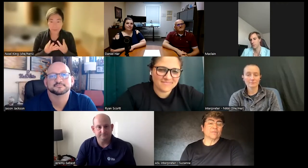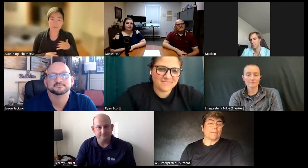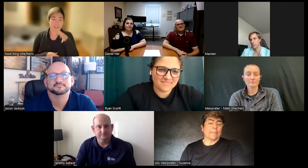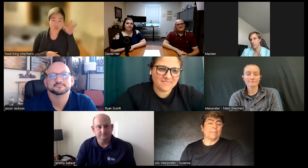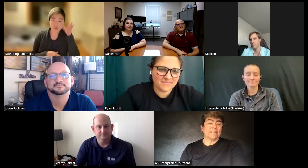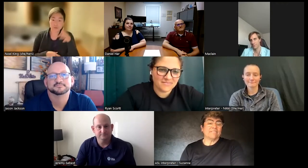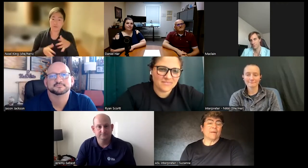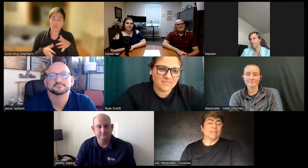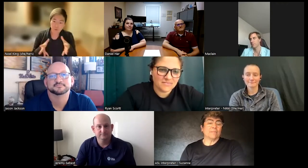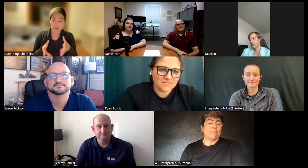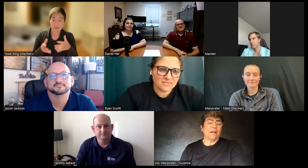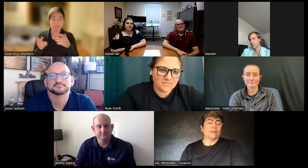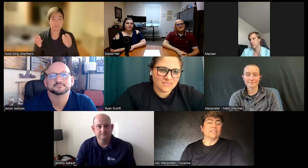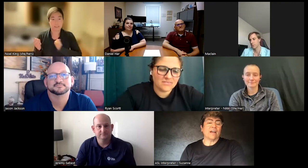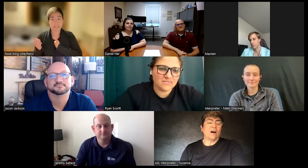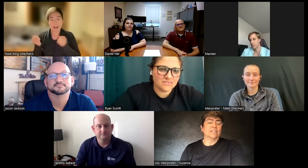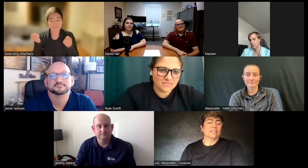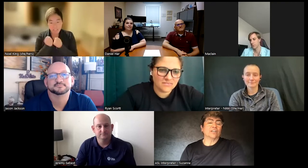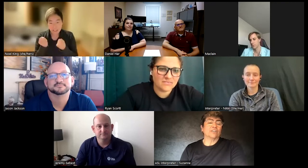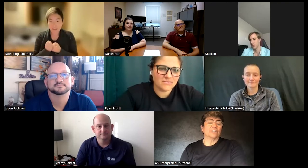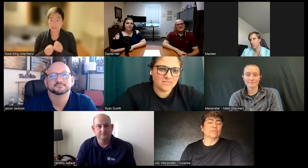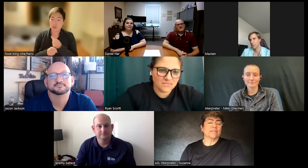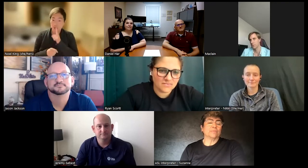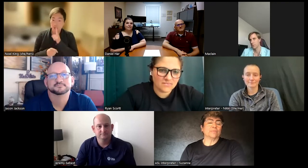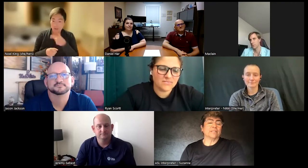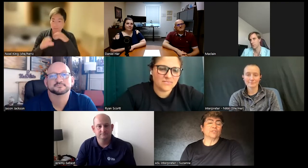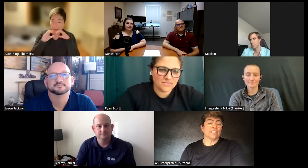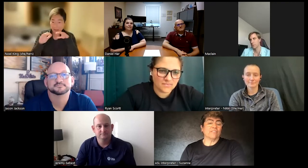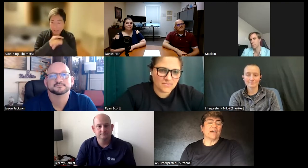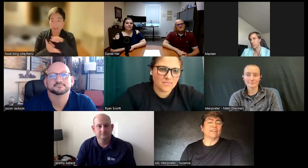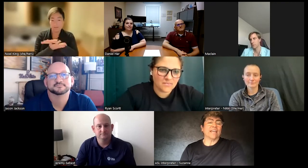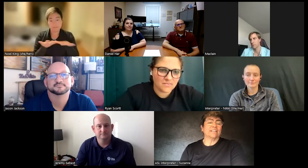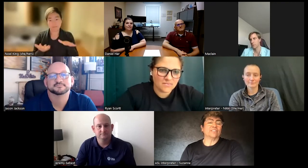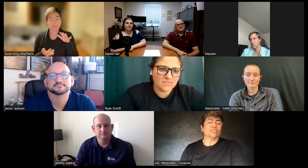my Deaf Family my parents they all encouraged me to be to self-advocate to